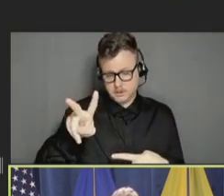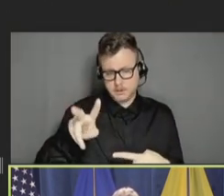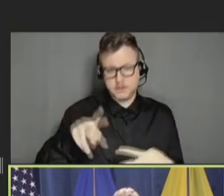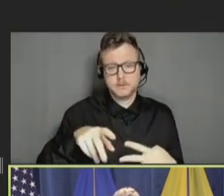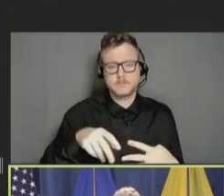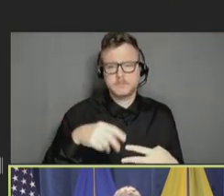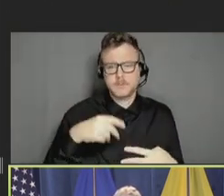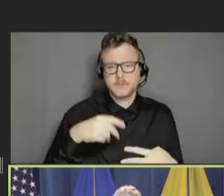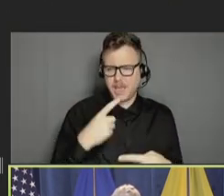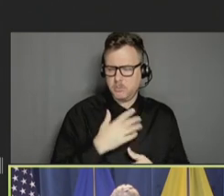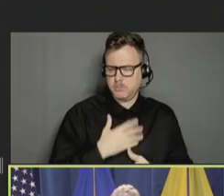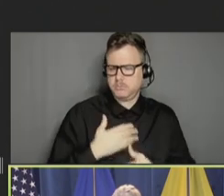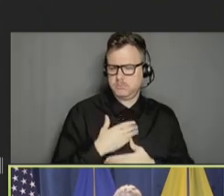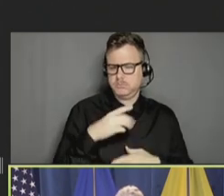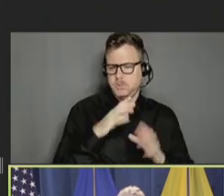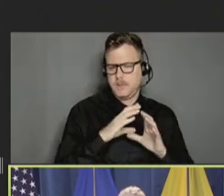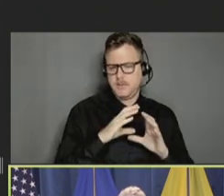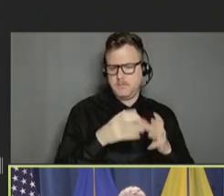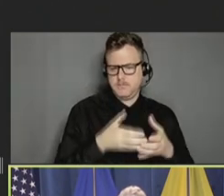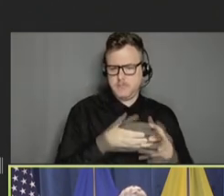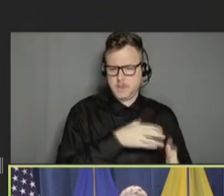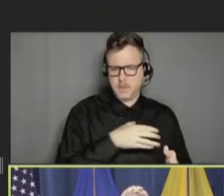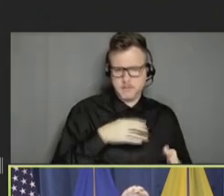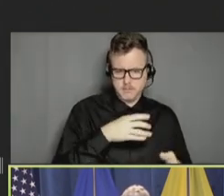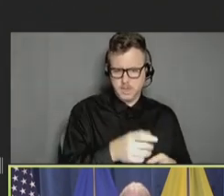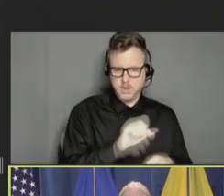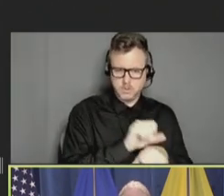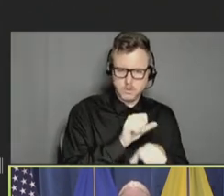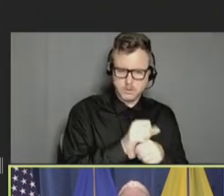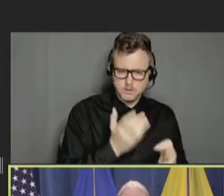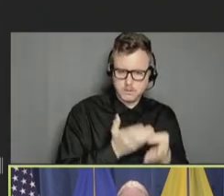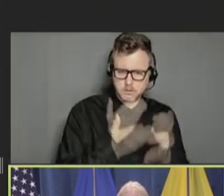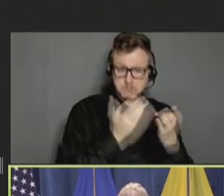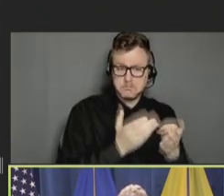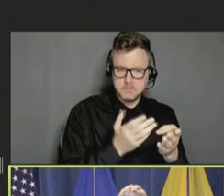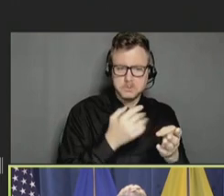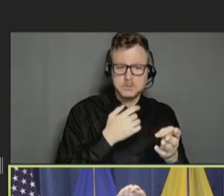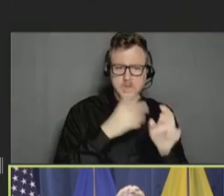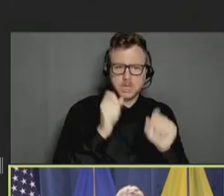the work that this committee has done to provide recommendations to strengthen the effectiveness